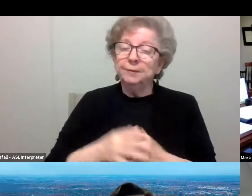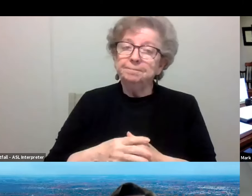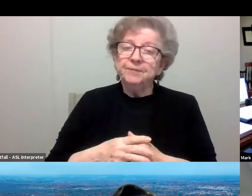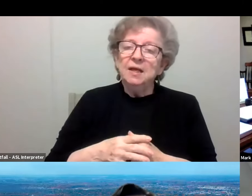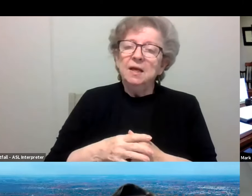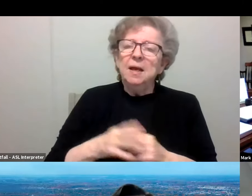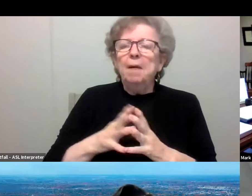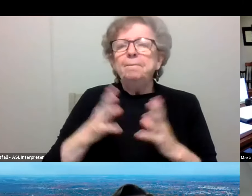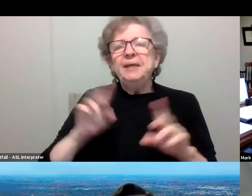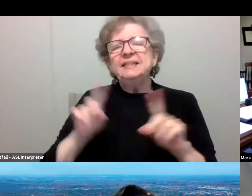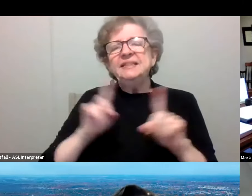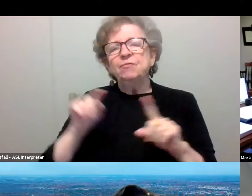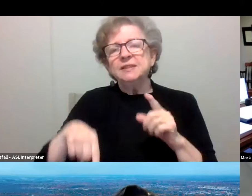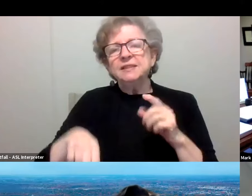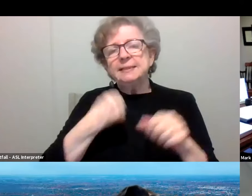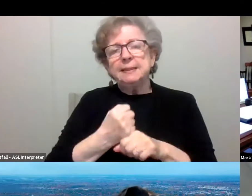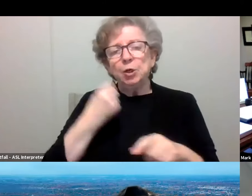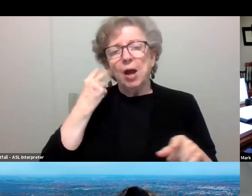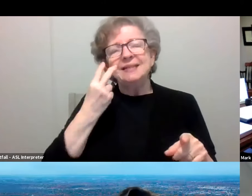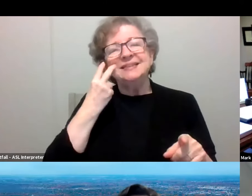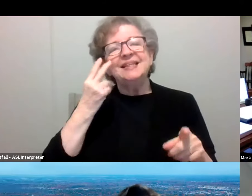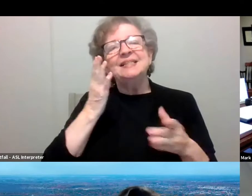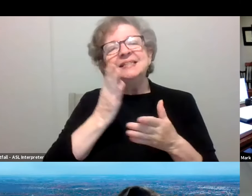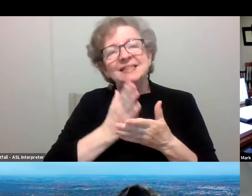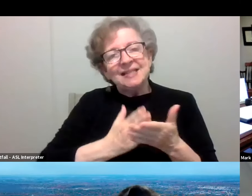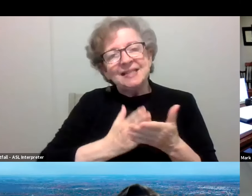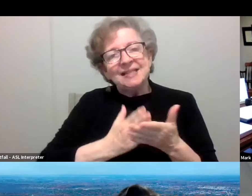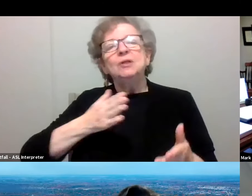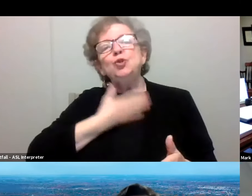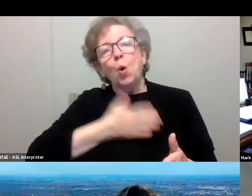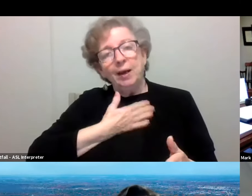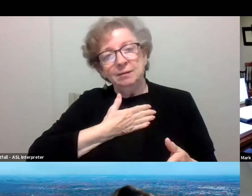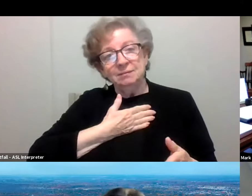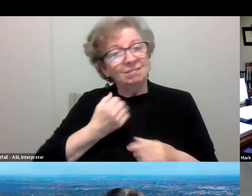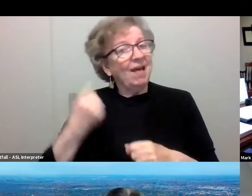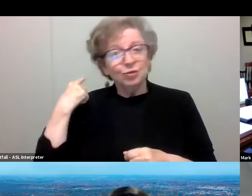is out on the campus, I actually can see joy and I didn't see joy last year, so it's really very, very nice.